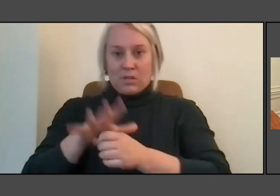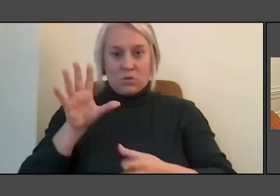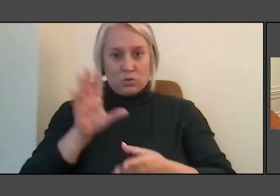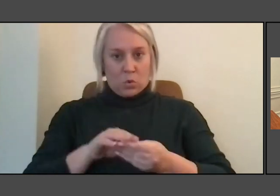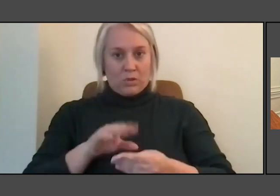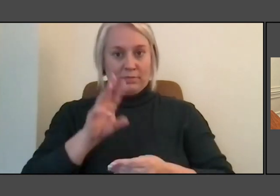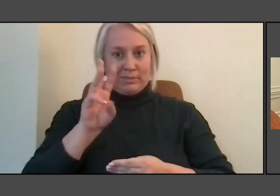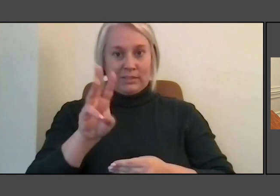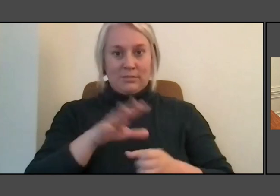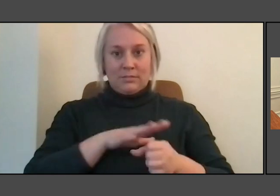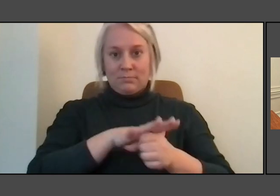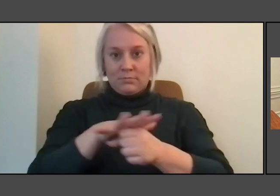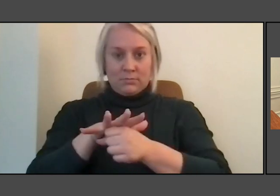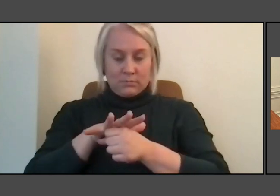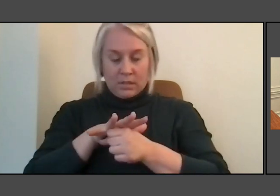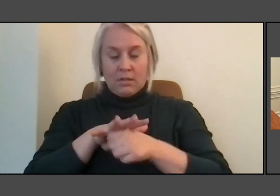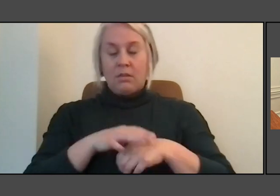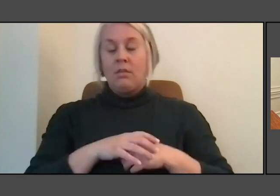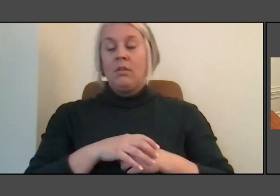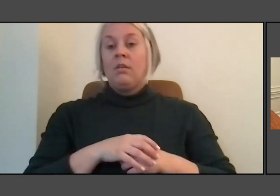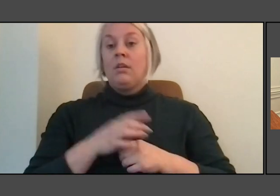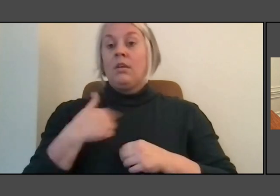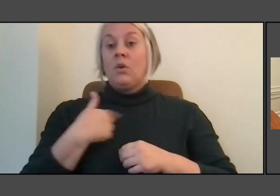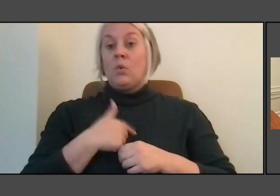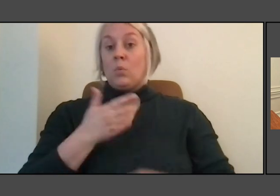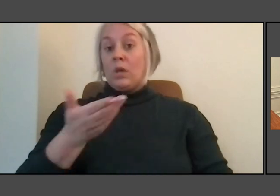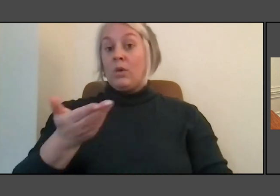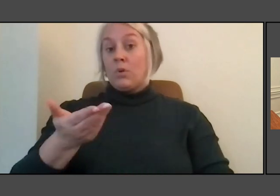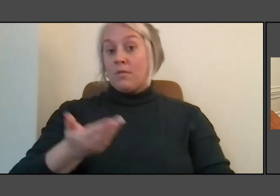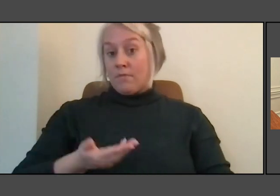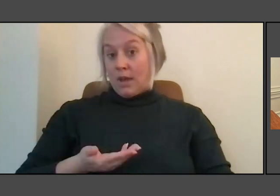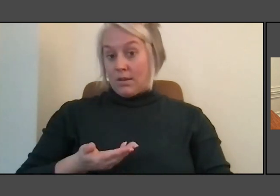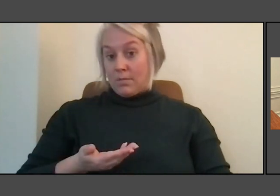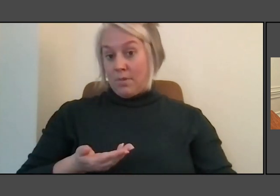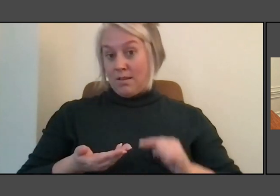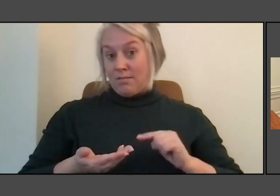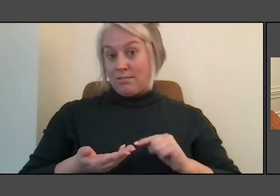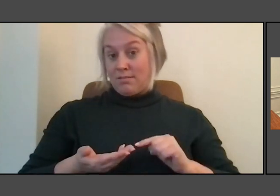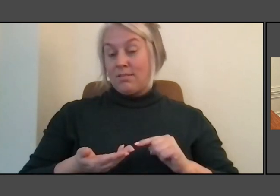we were invited in by the tribe whose homeland we were in.